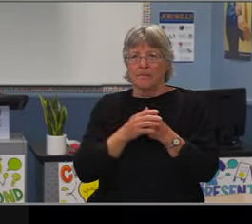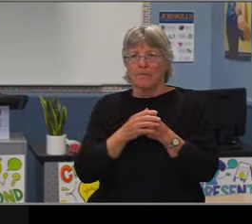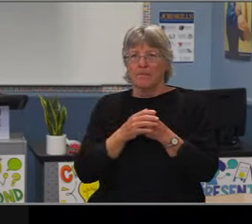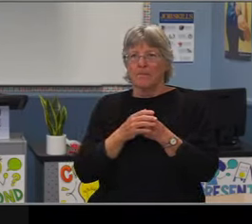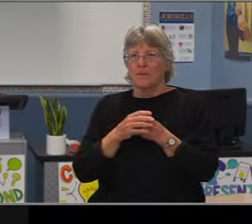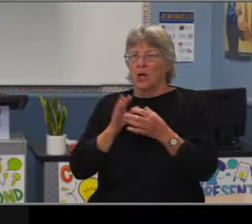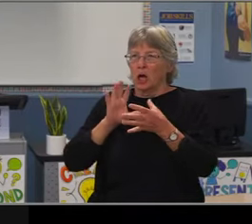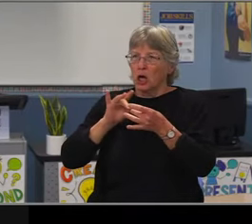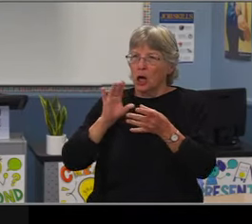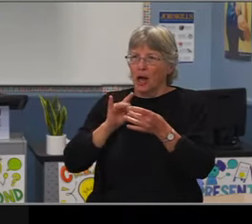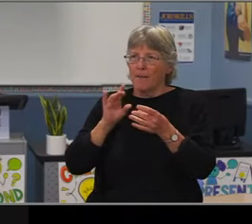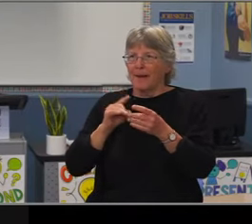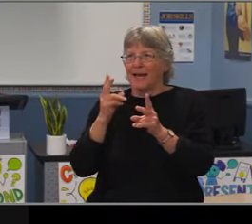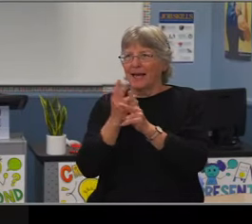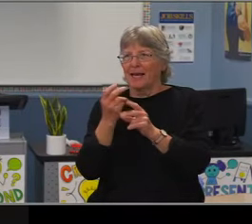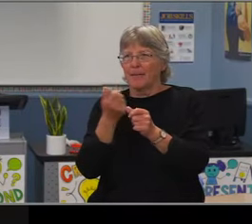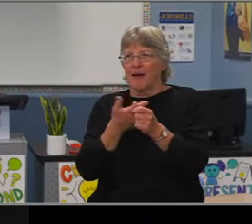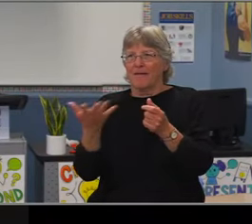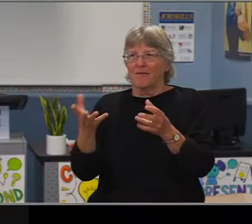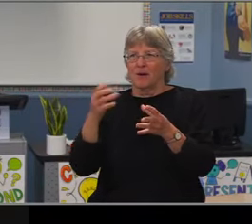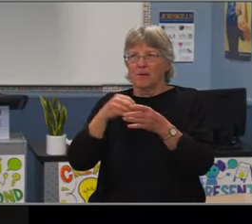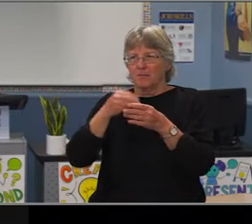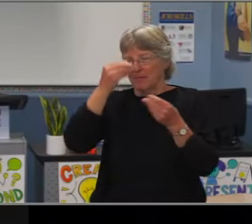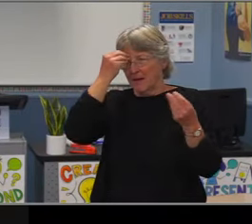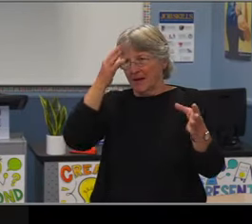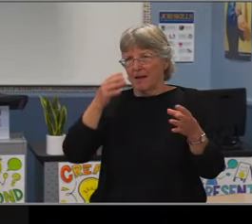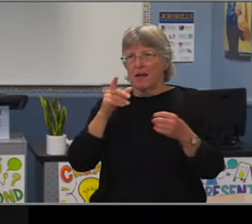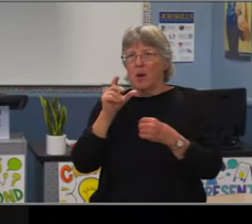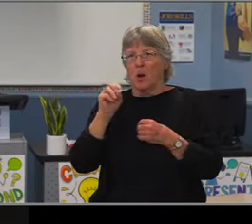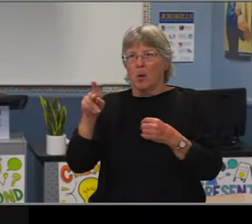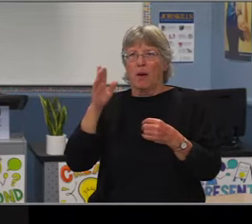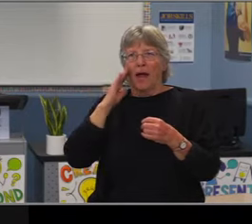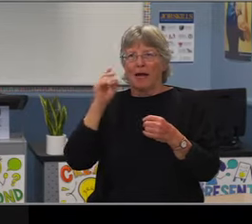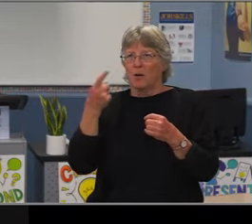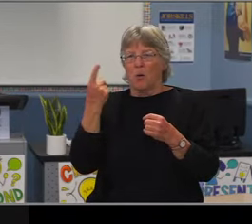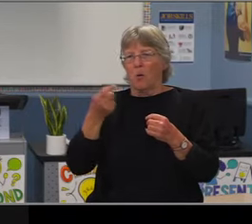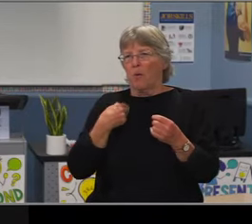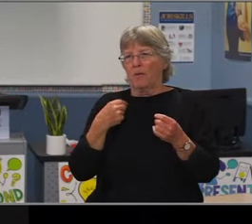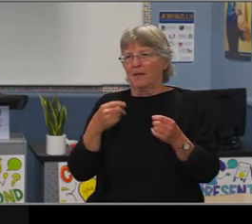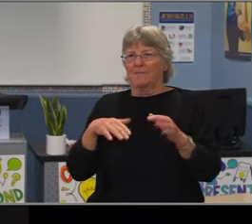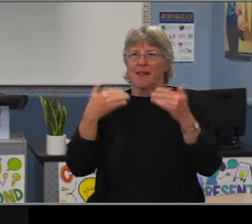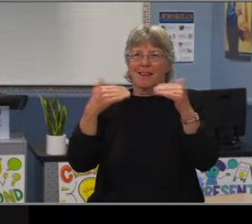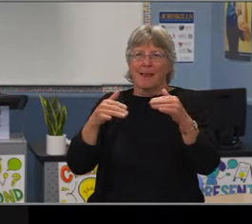Let me just finish up with this in thinking about what